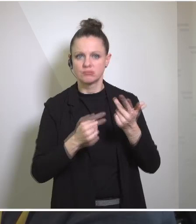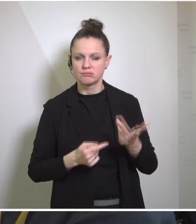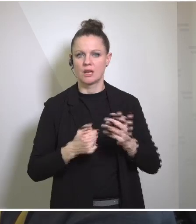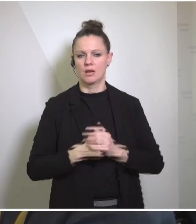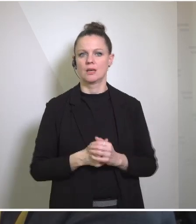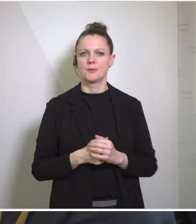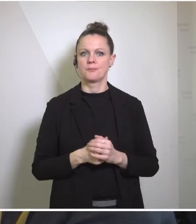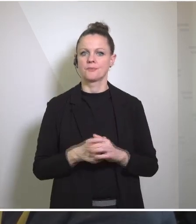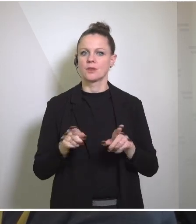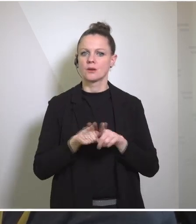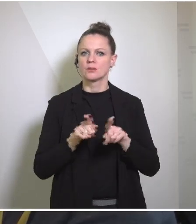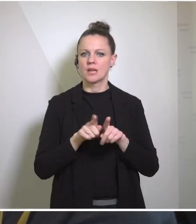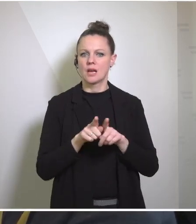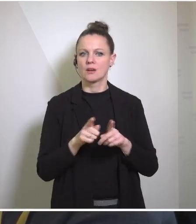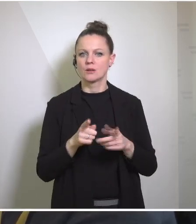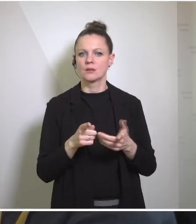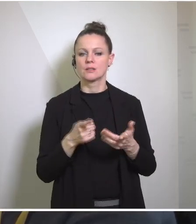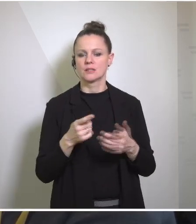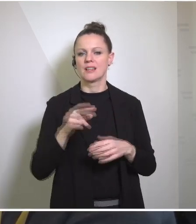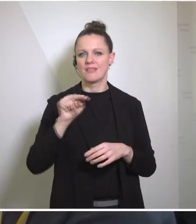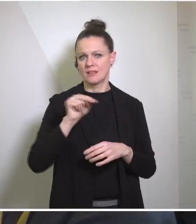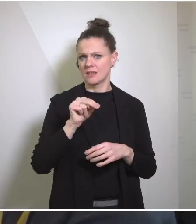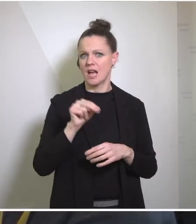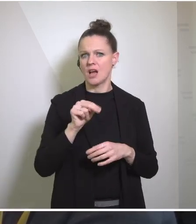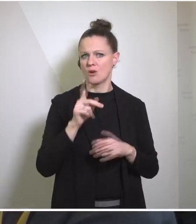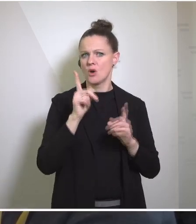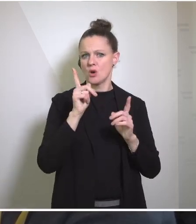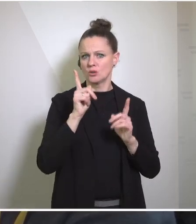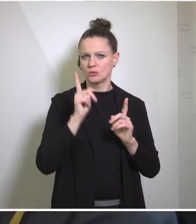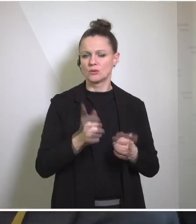and Senator Schumer's call for Netanyahu to be replaced on Thursday, prompting Israel to say